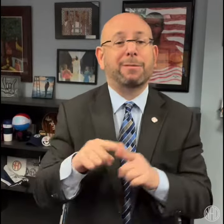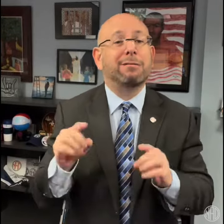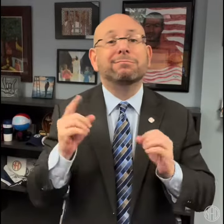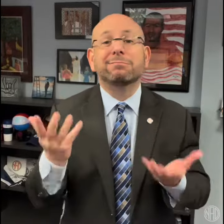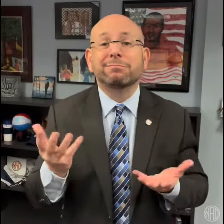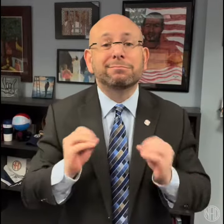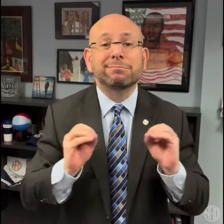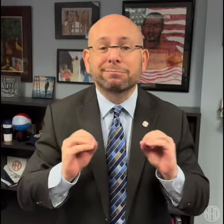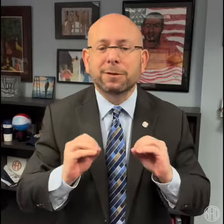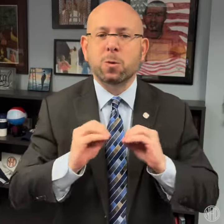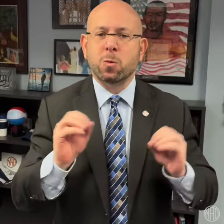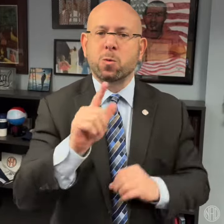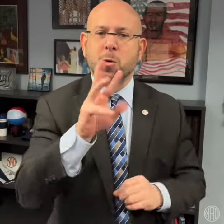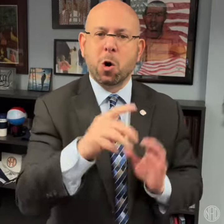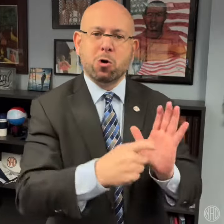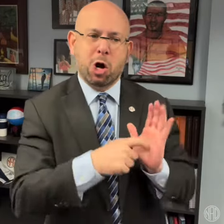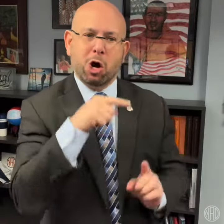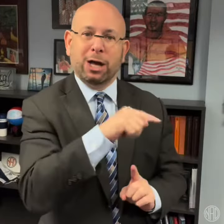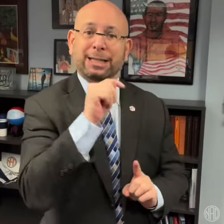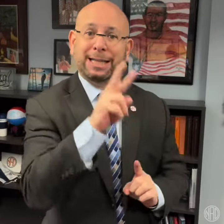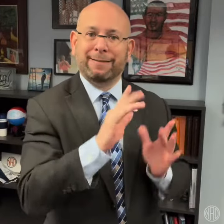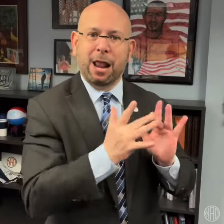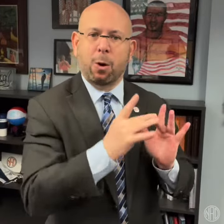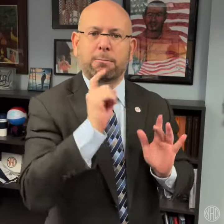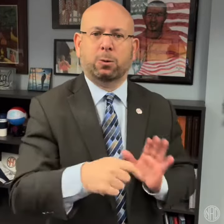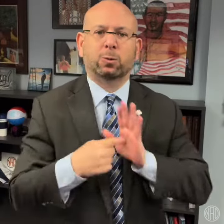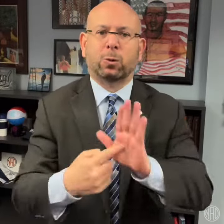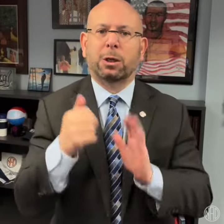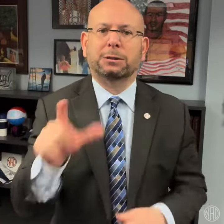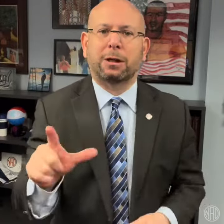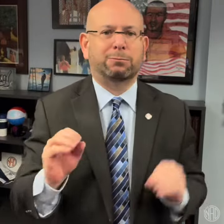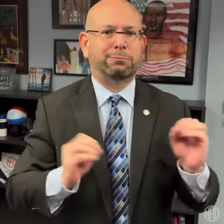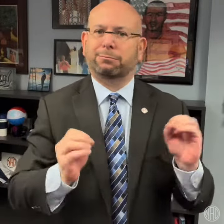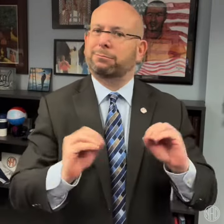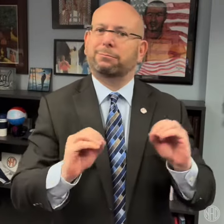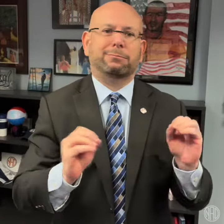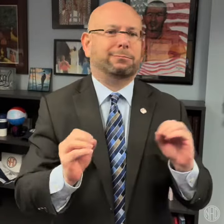However, there is no law that requires the TV networks to show ASL.